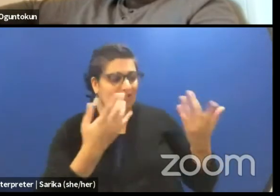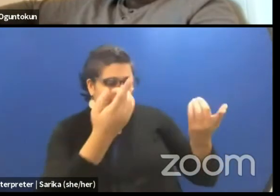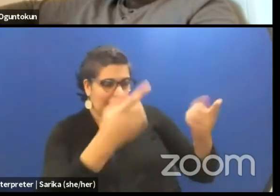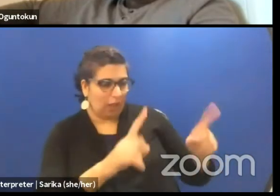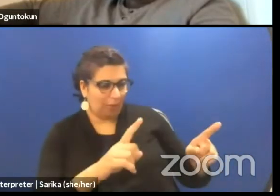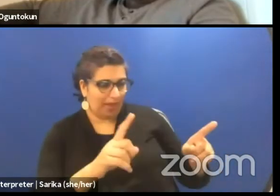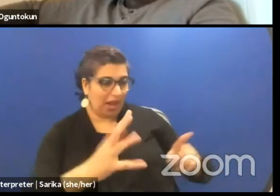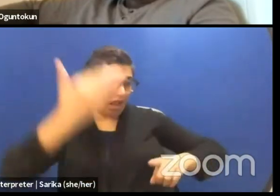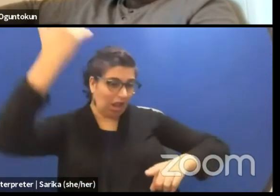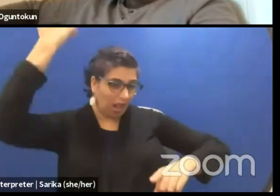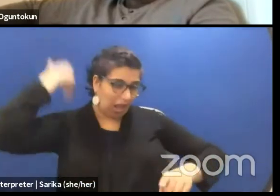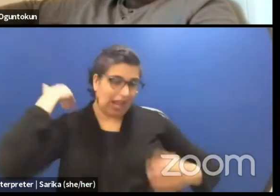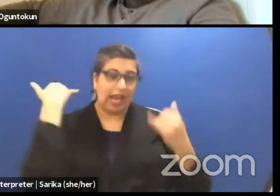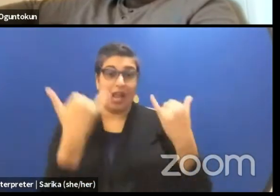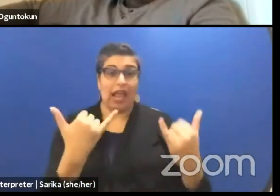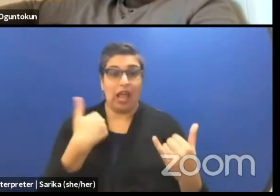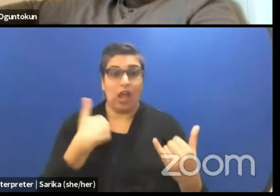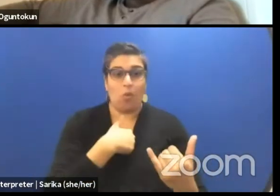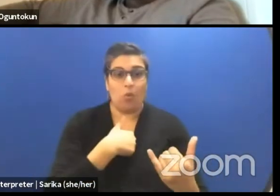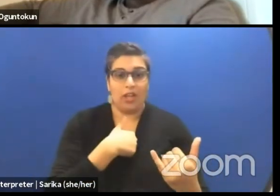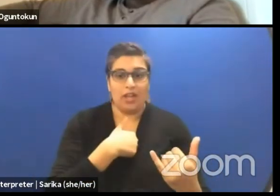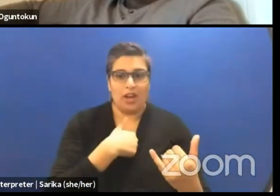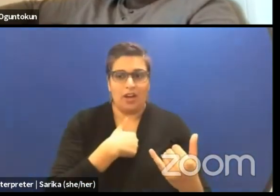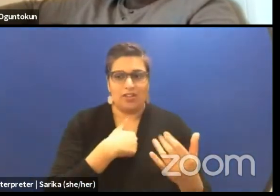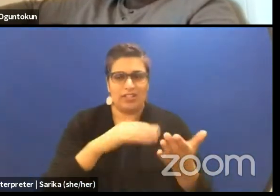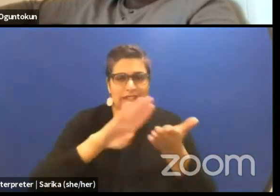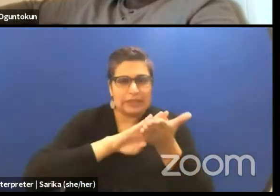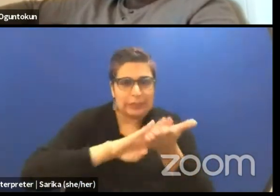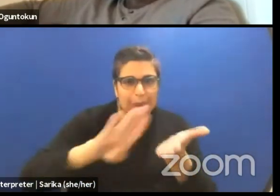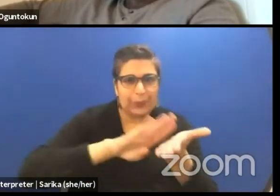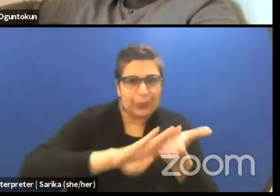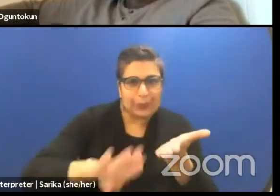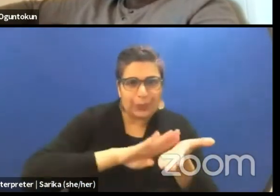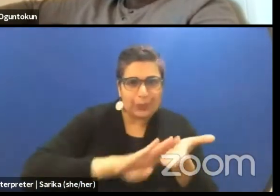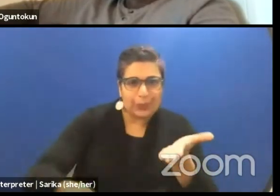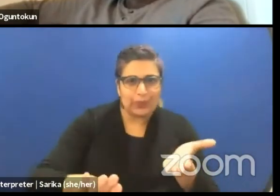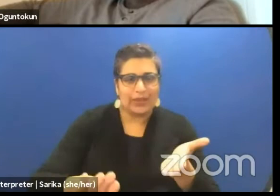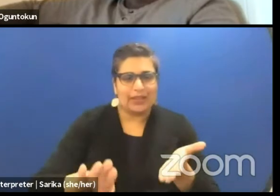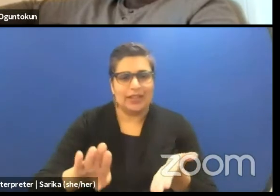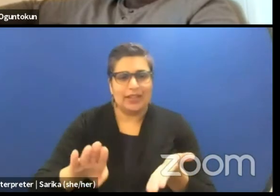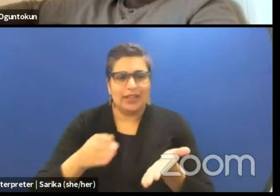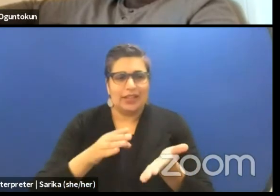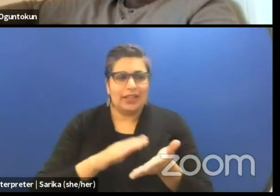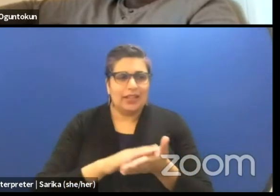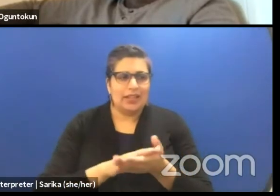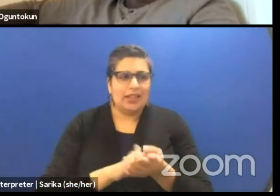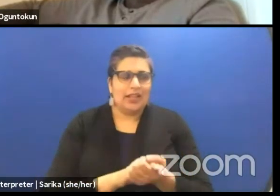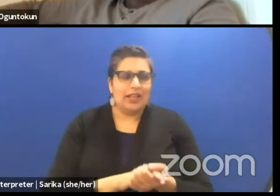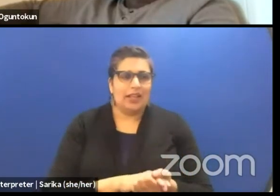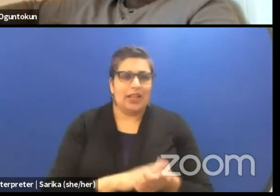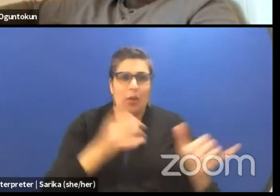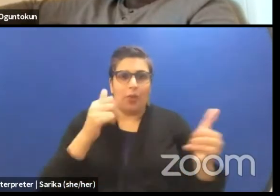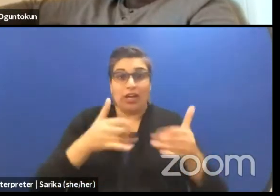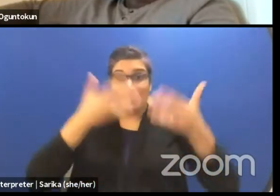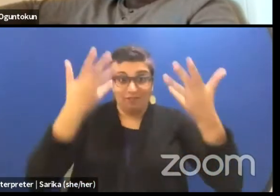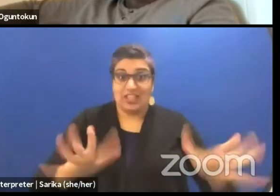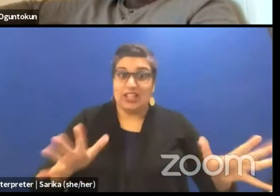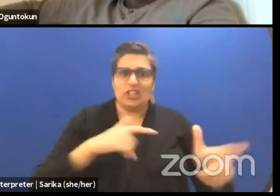and now we are just decontaminating. It's a party that finished and we're just cleaning the house after the party. But I don't think the event is finished,